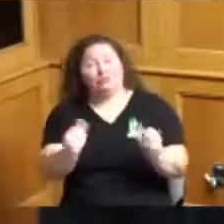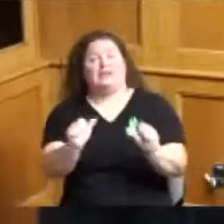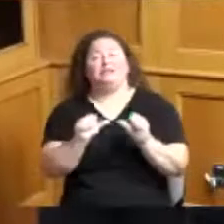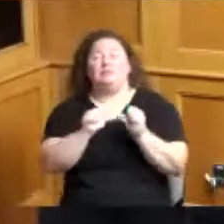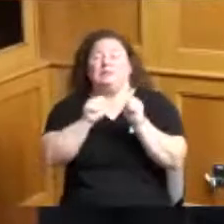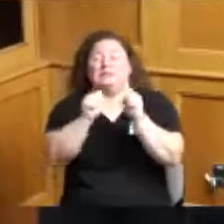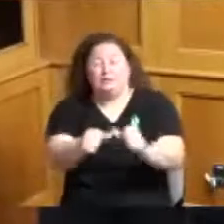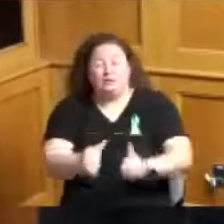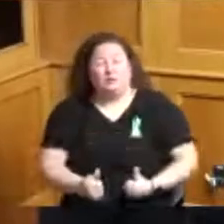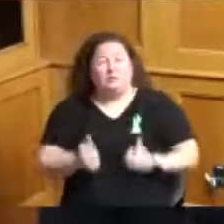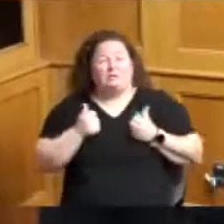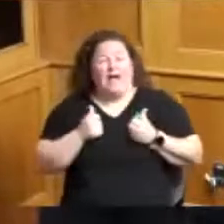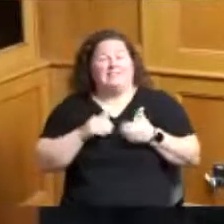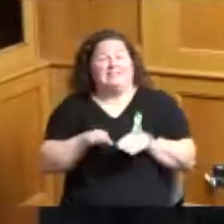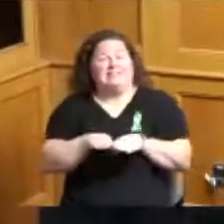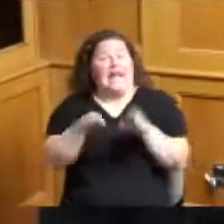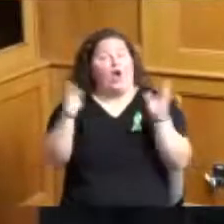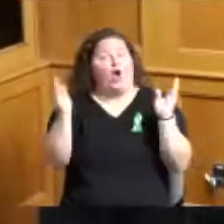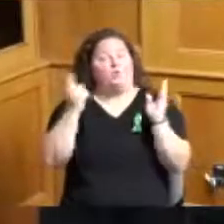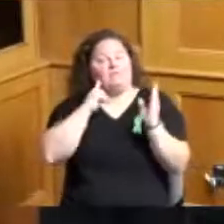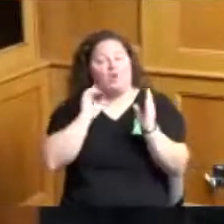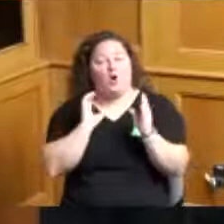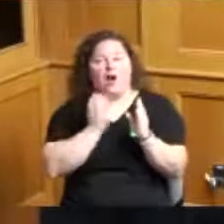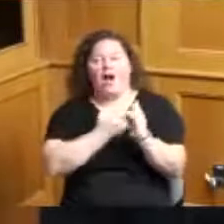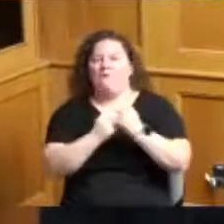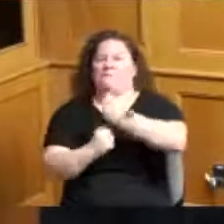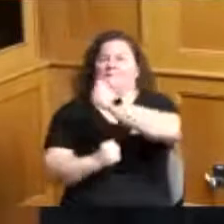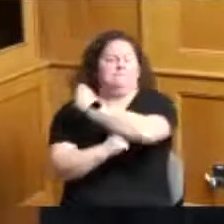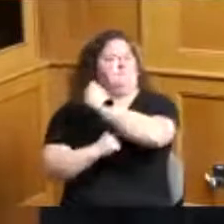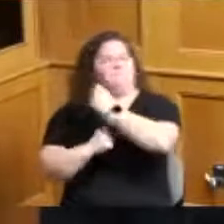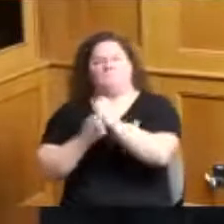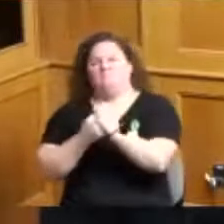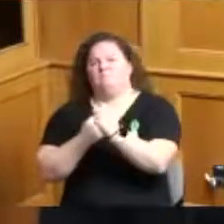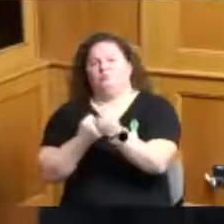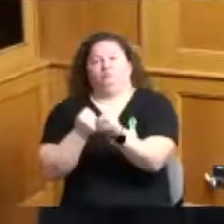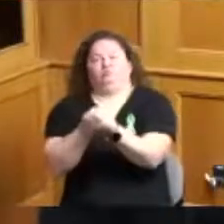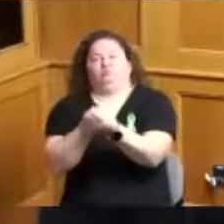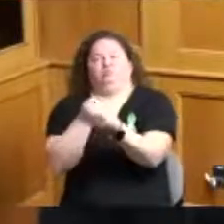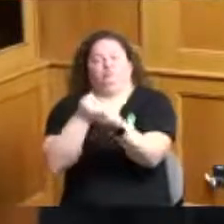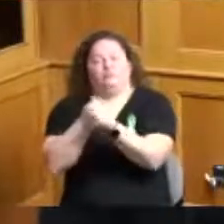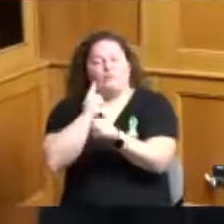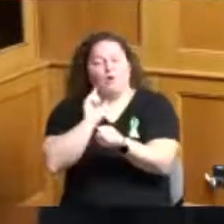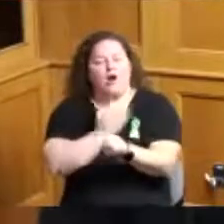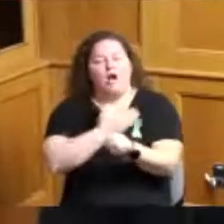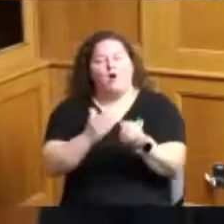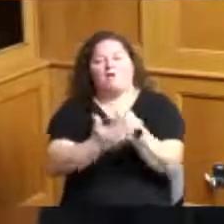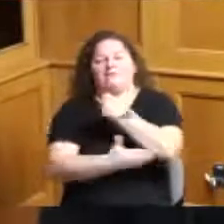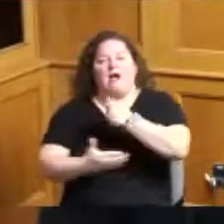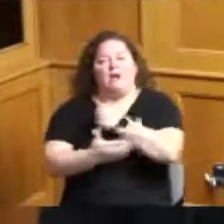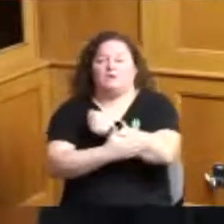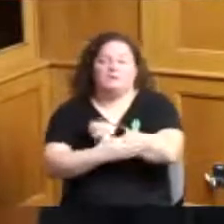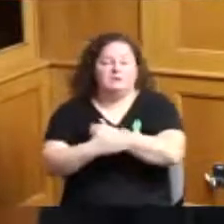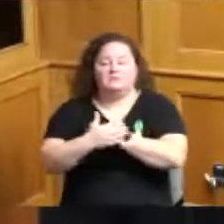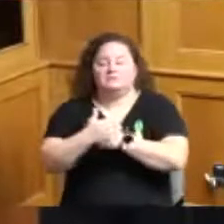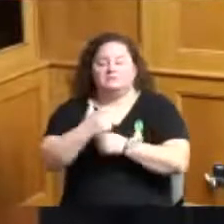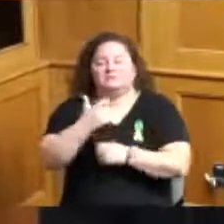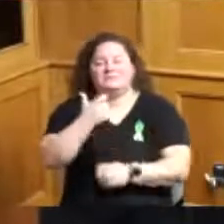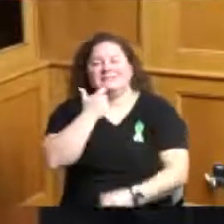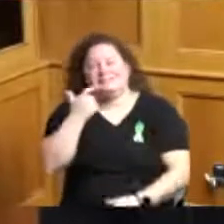as the backbone of our county's addiction treatment services these non-profit agencies